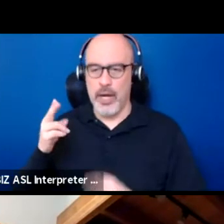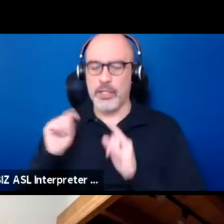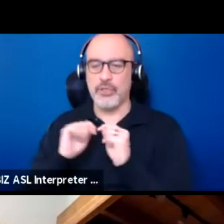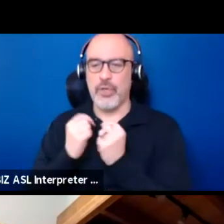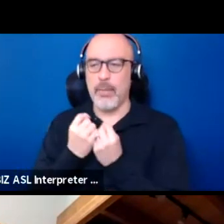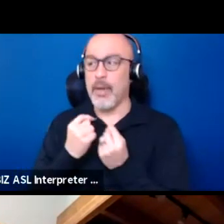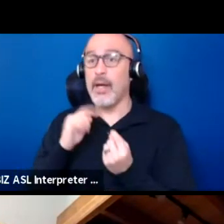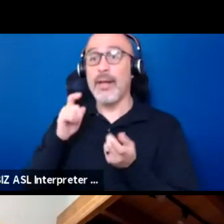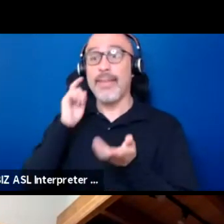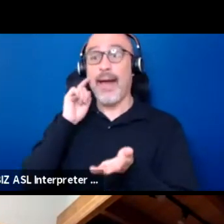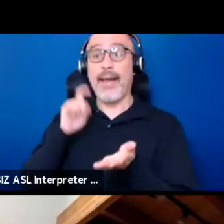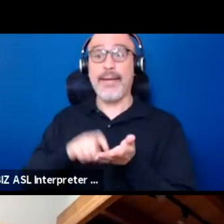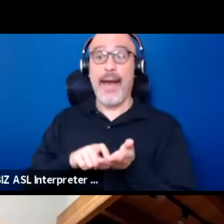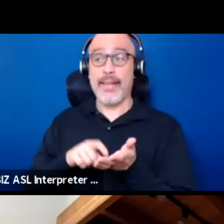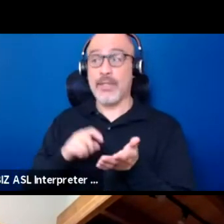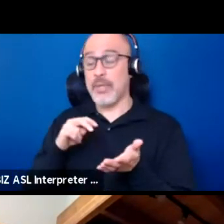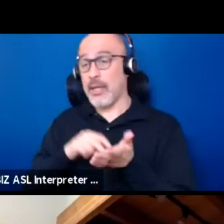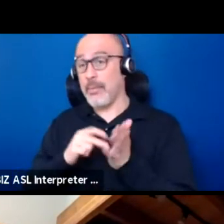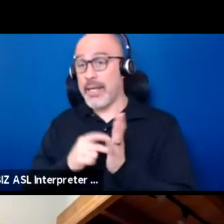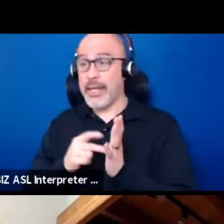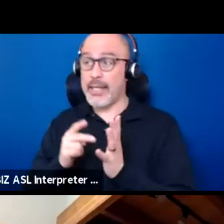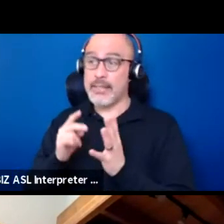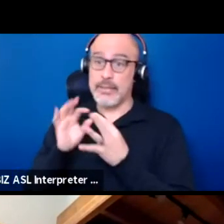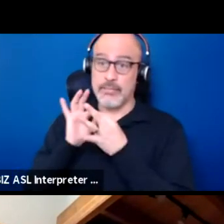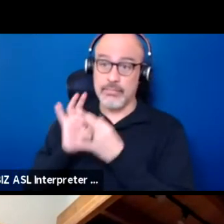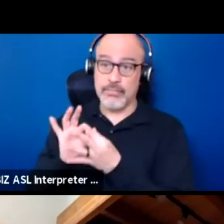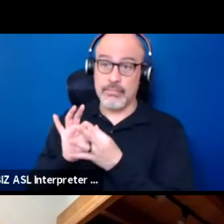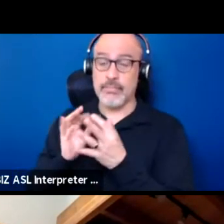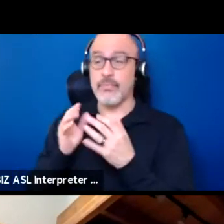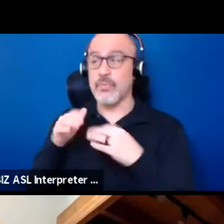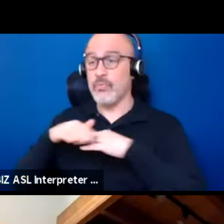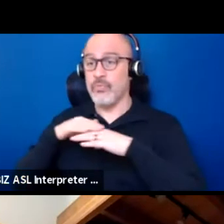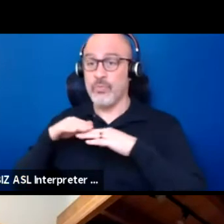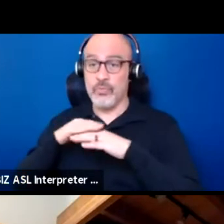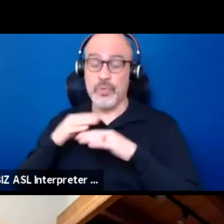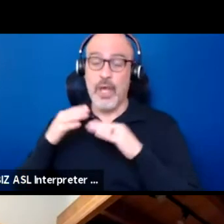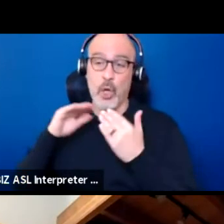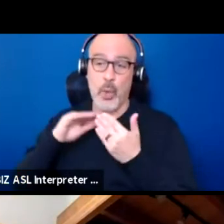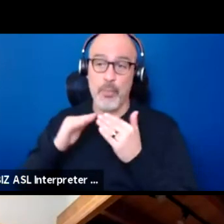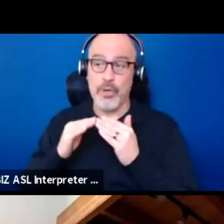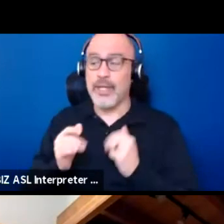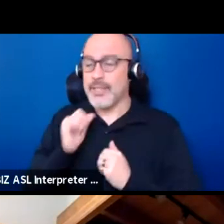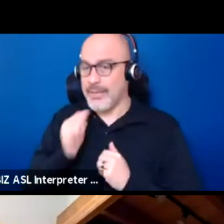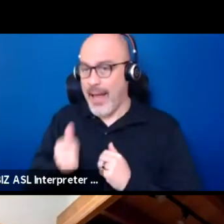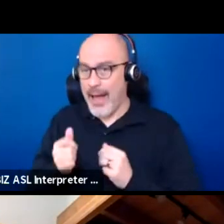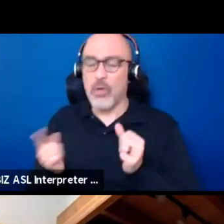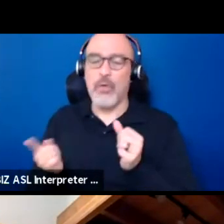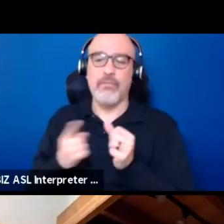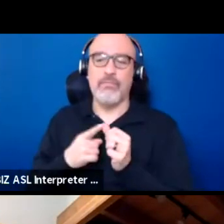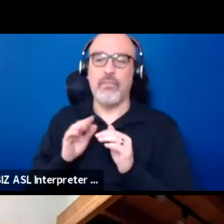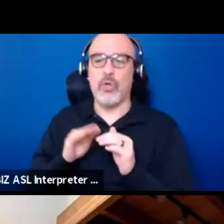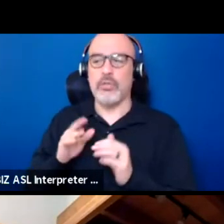of long-term authentic relationships with indigenous communities, but it's really a first step in honoring the land we're on.